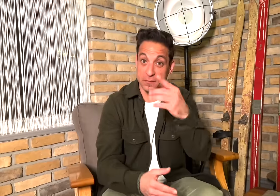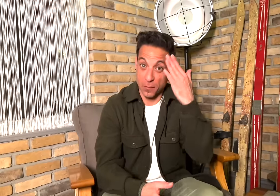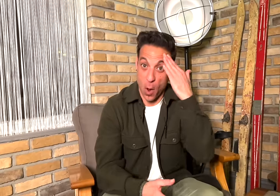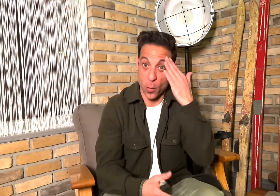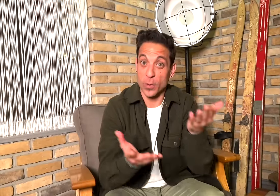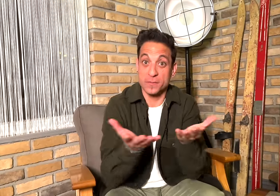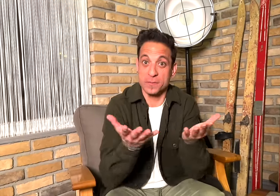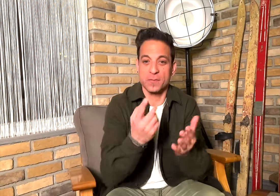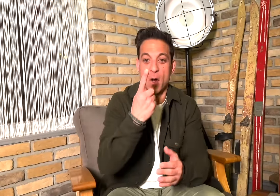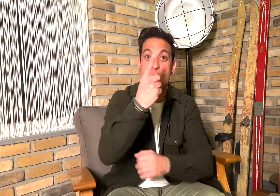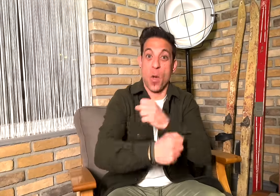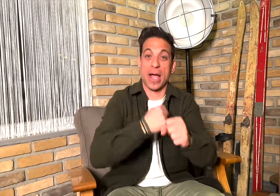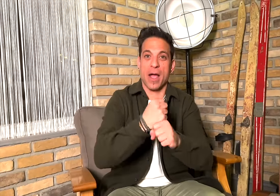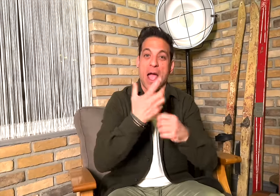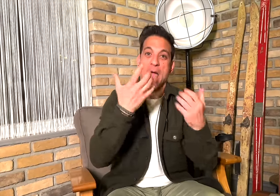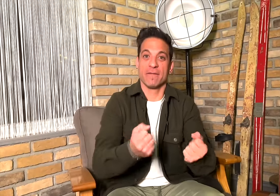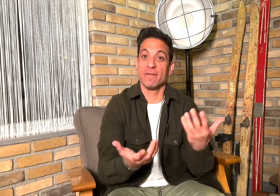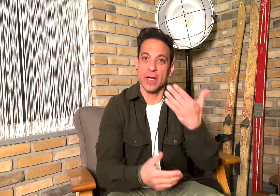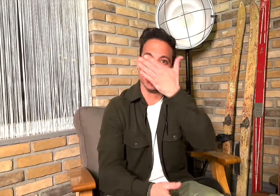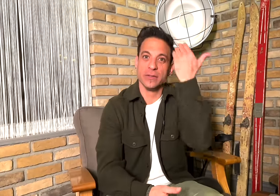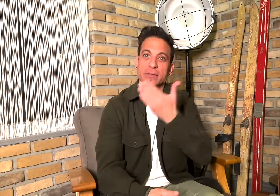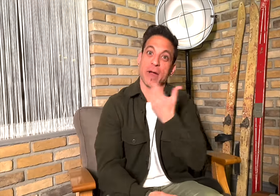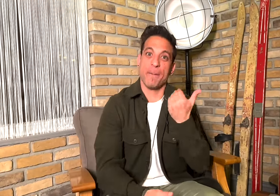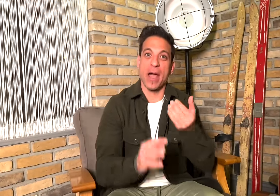[Memnos]: Did you know that one year from now there will be another